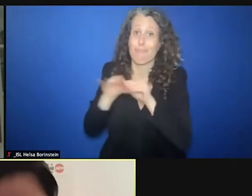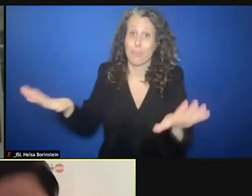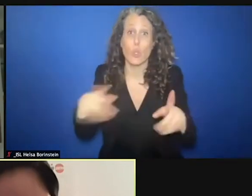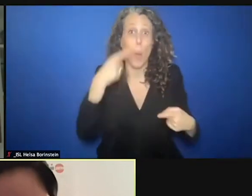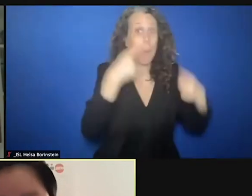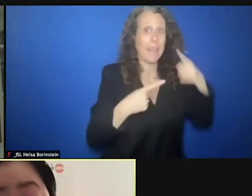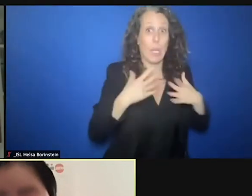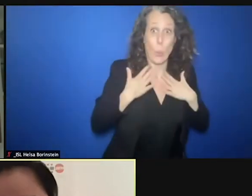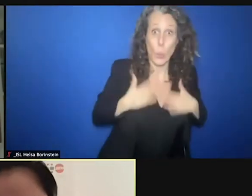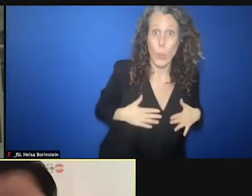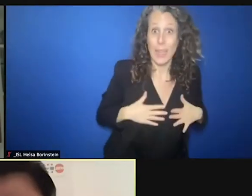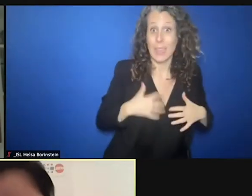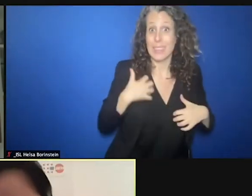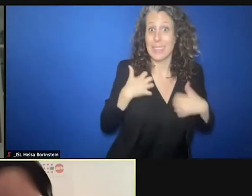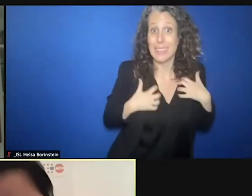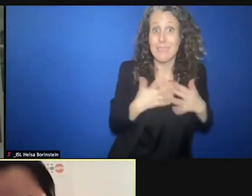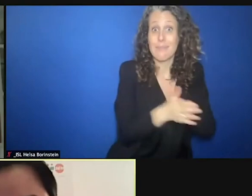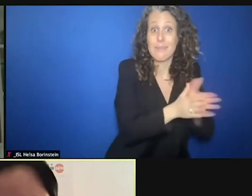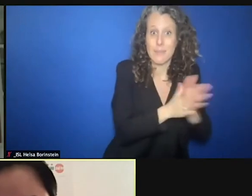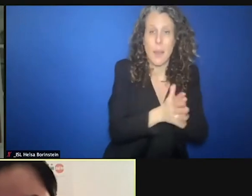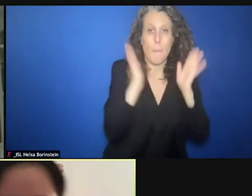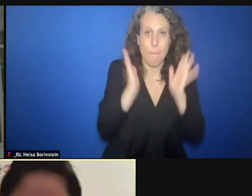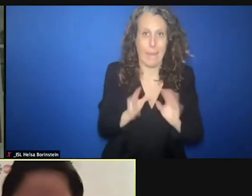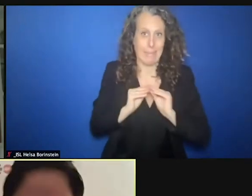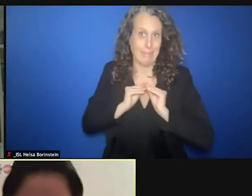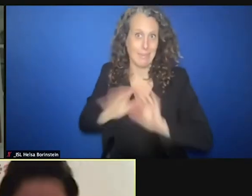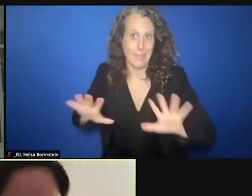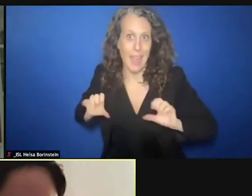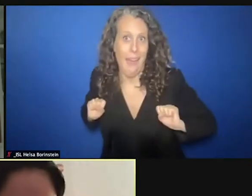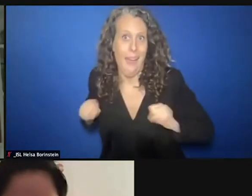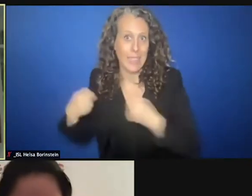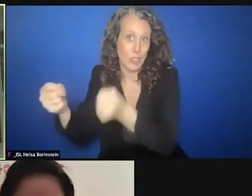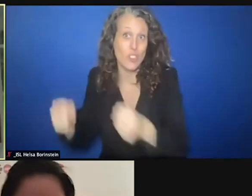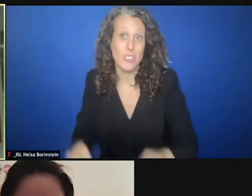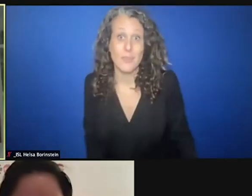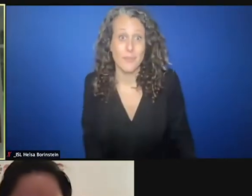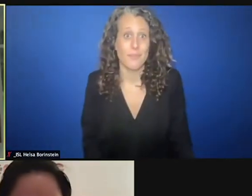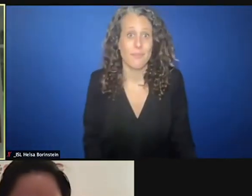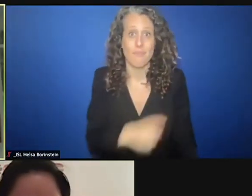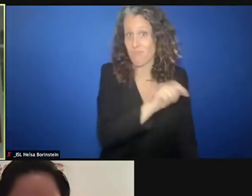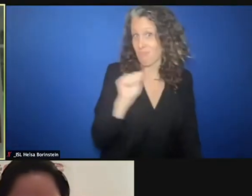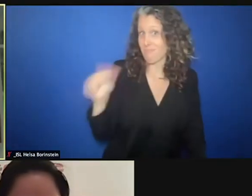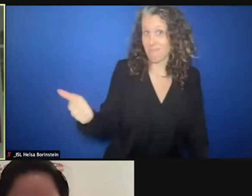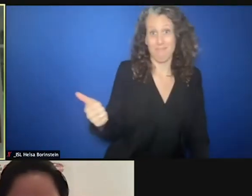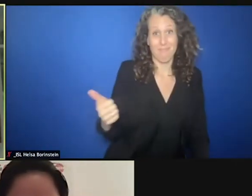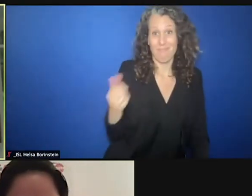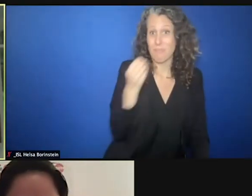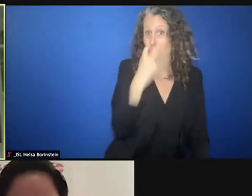actions before it's too late. So thank you, Chris. >> CHRIS GUNNESS: Thank you so much for that. I